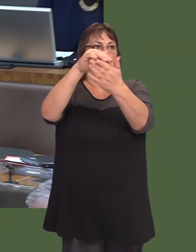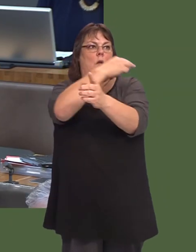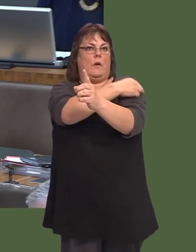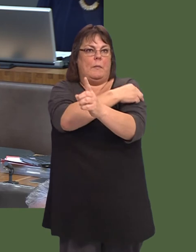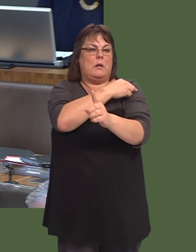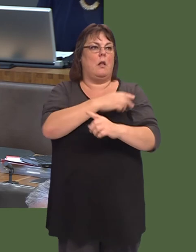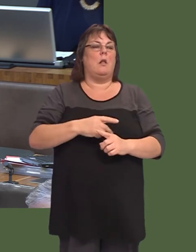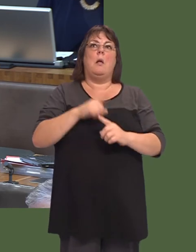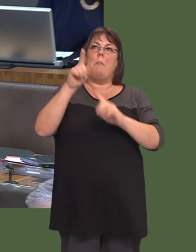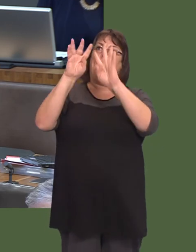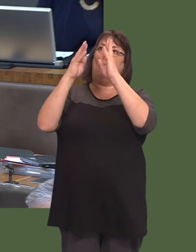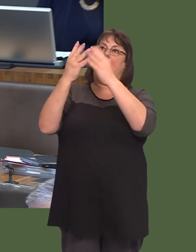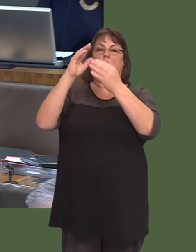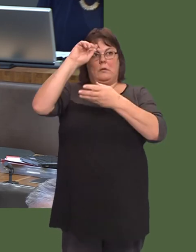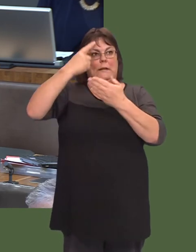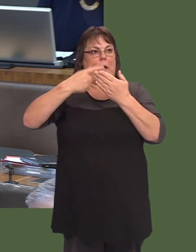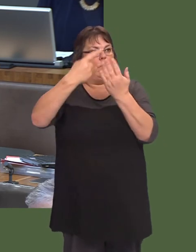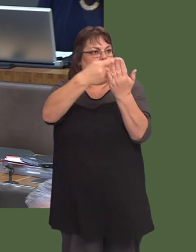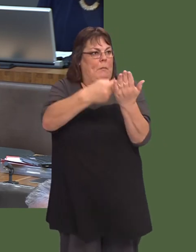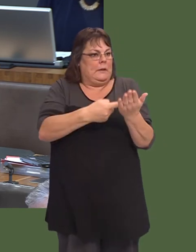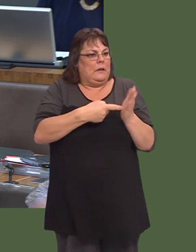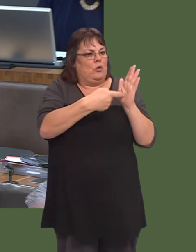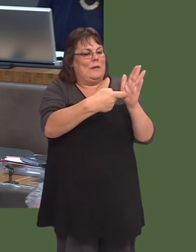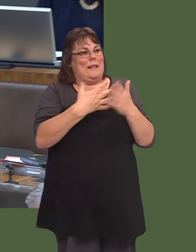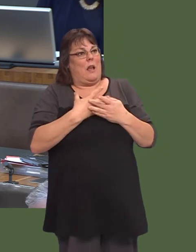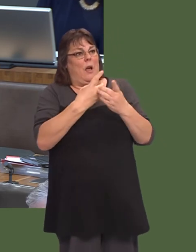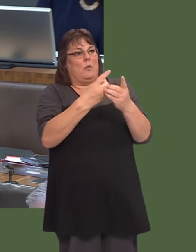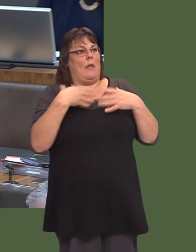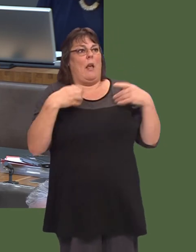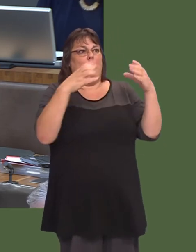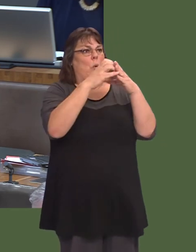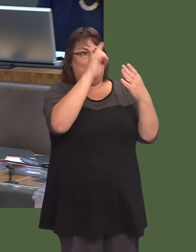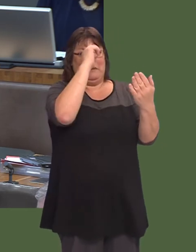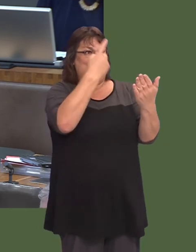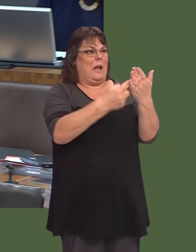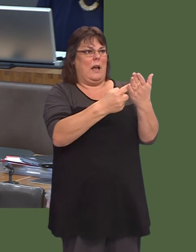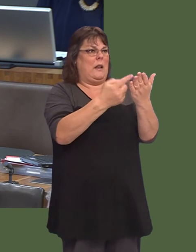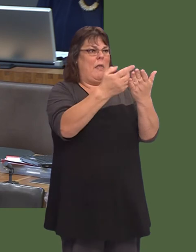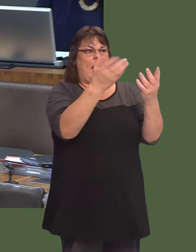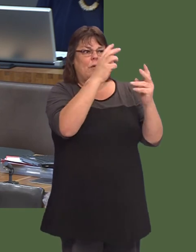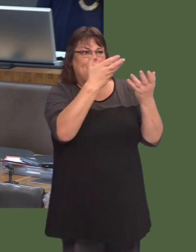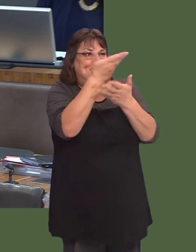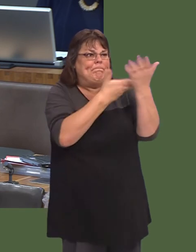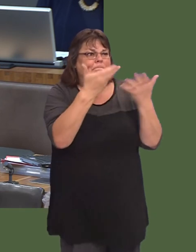But the independent panel has made its recommendations; theyíre out in the open now. Itís now for the health boards to decide amongst themselves what the most effective